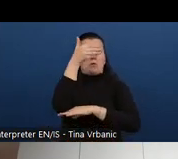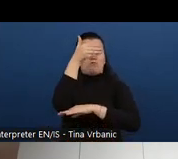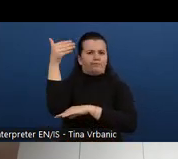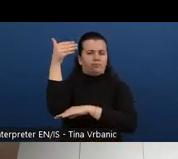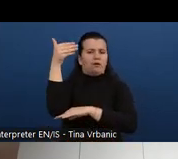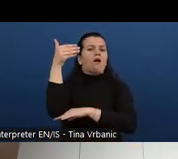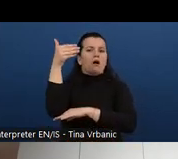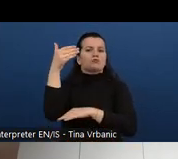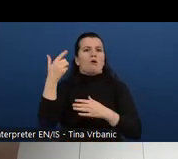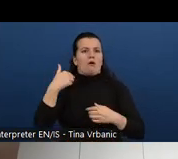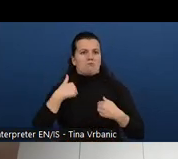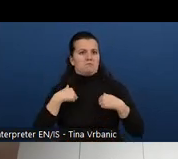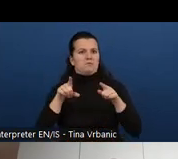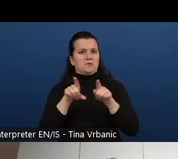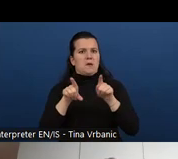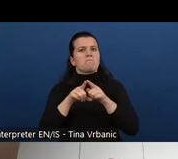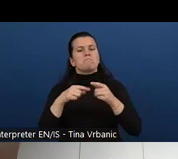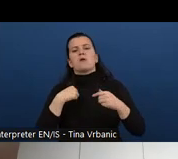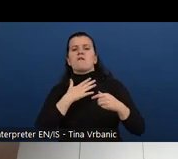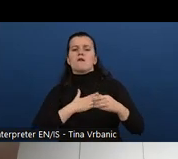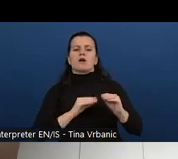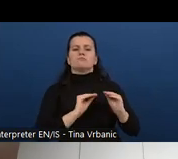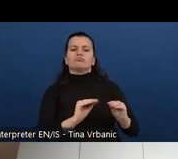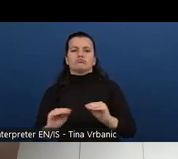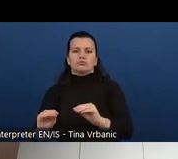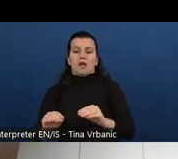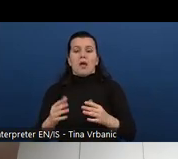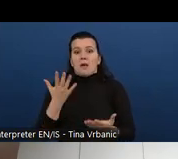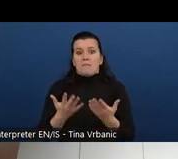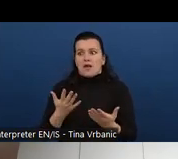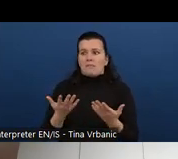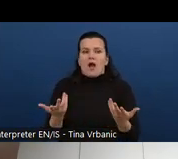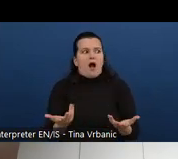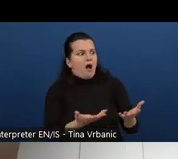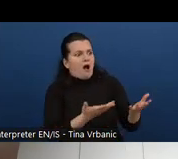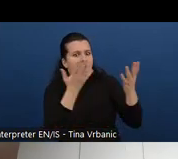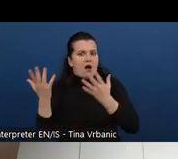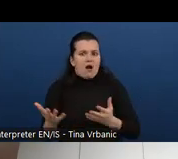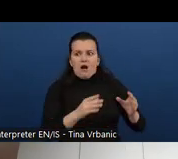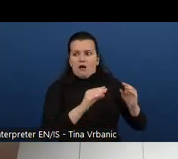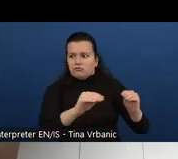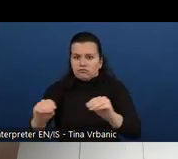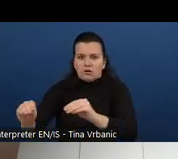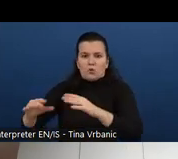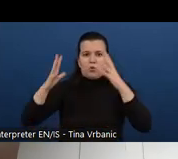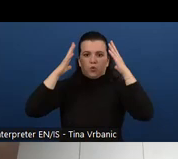So the curricula could be a very good middle ground for them to go and say hey, this is covered in this particular offer.